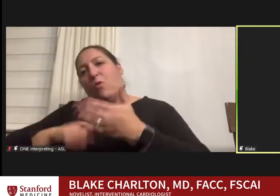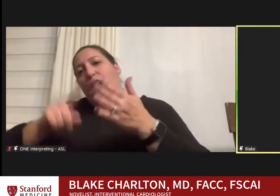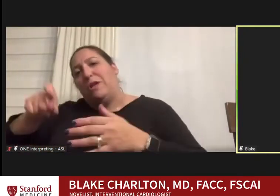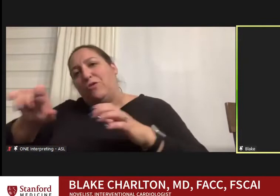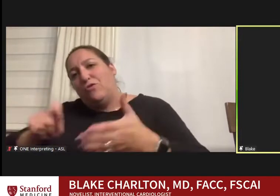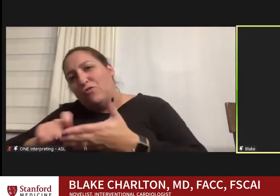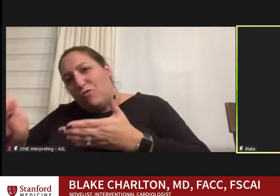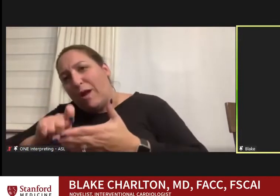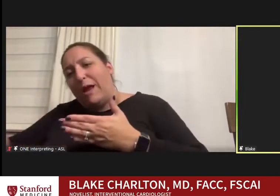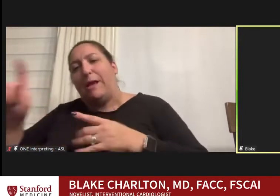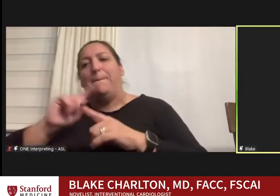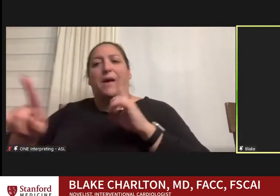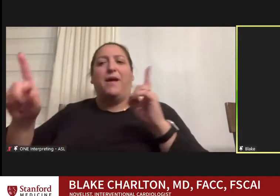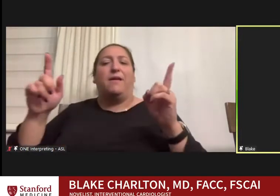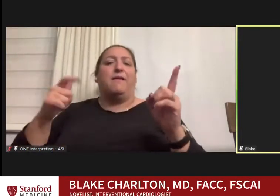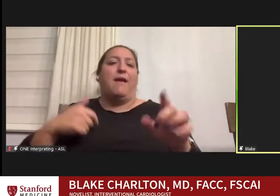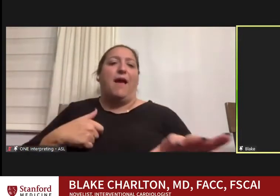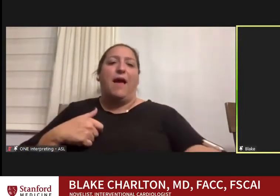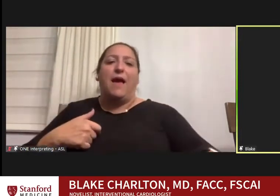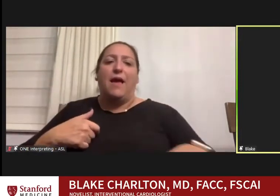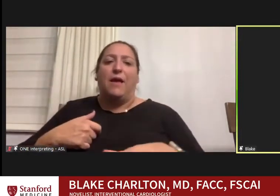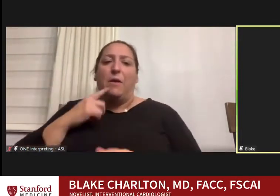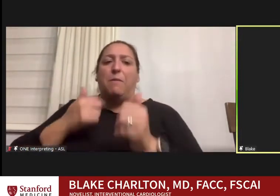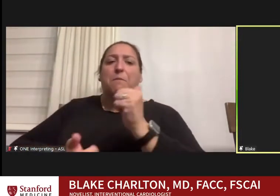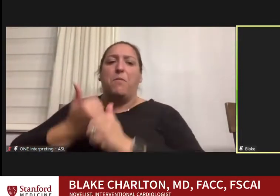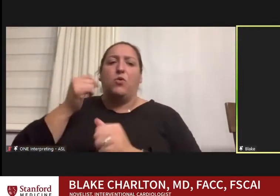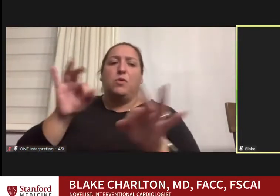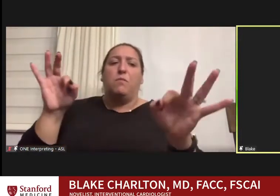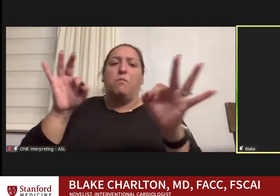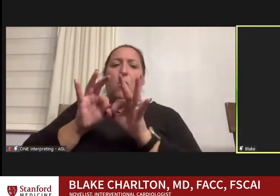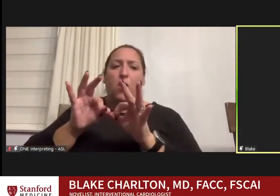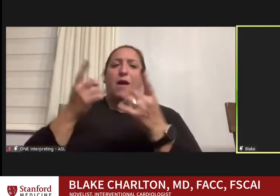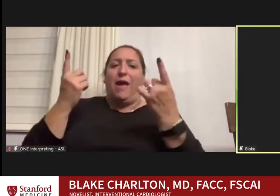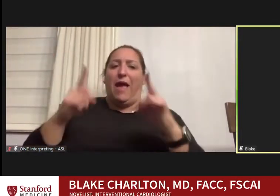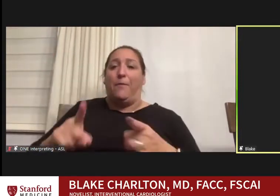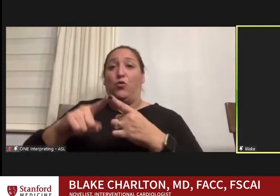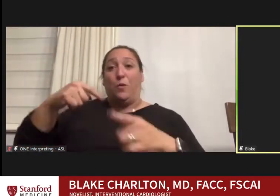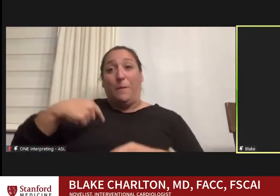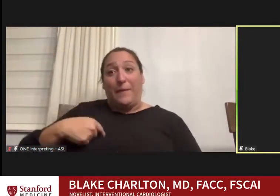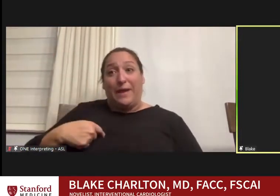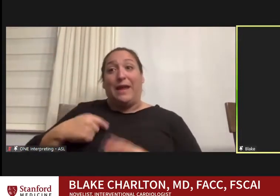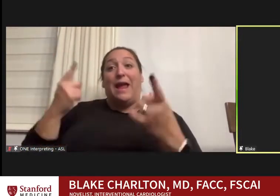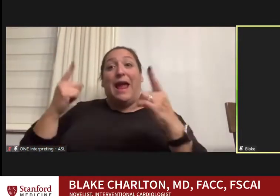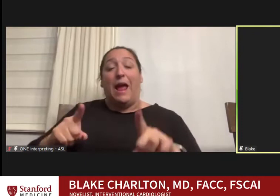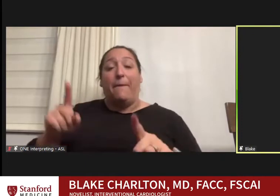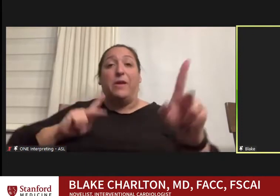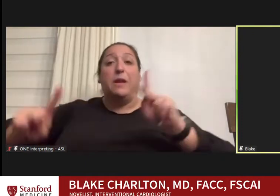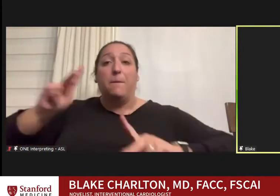and the most important thing that happened to me, happened to do with the people I met and what they